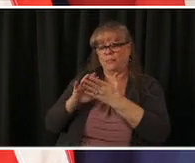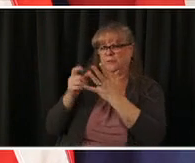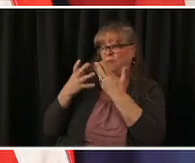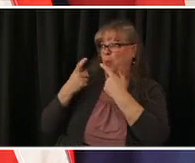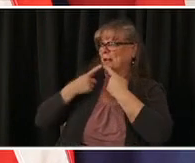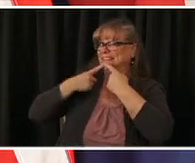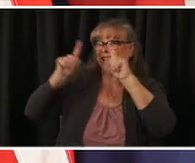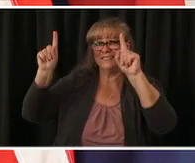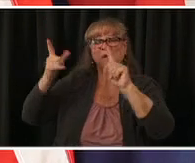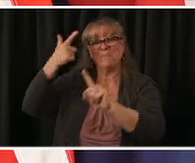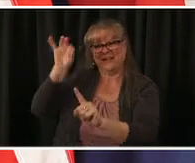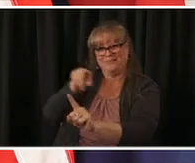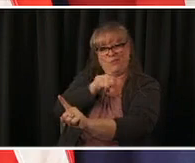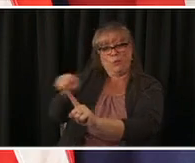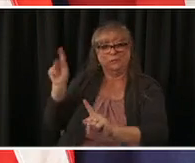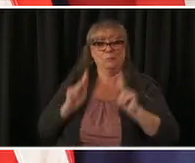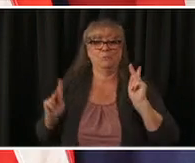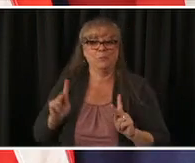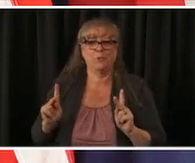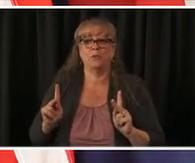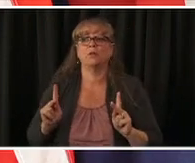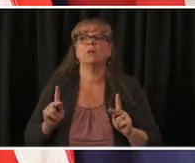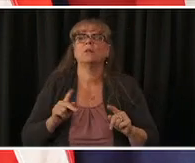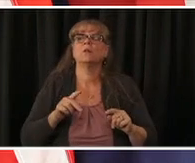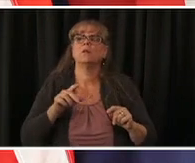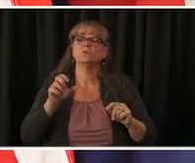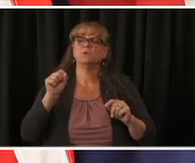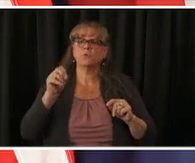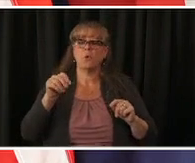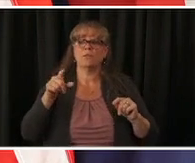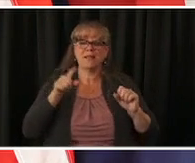that we hope to in the next month or two and ending the pandemic really takes all of us